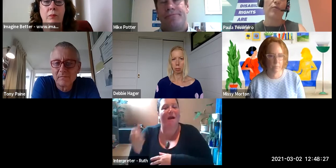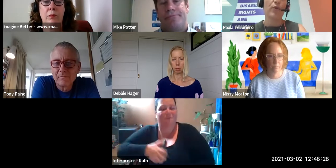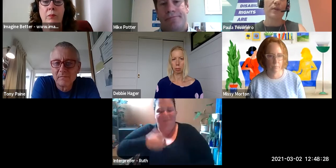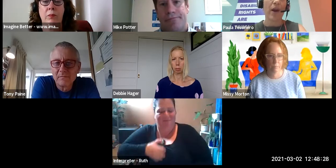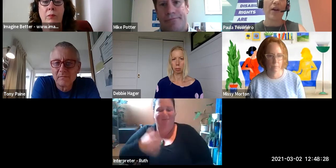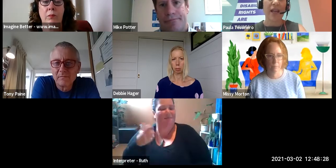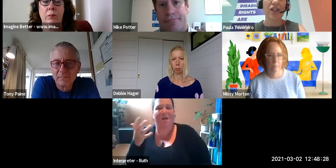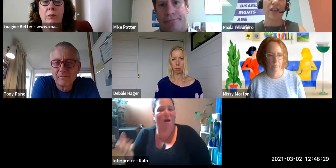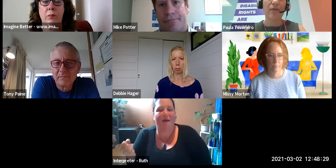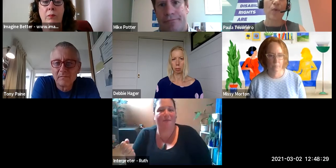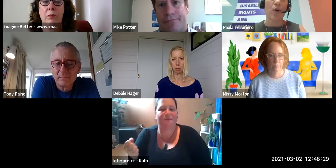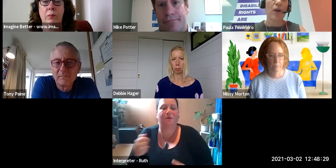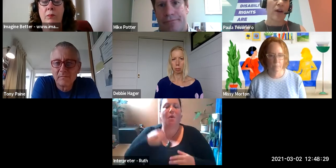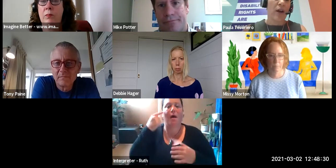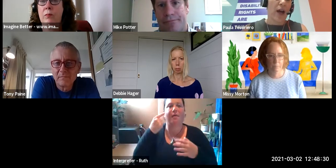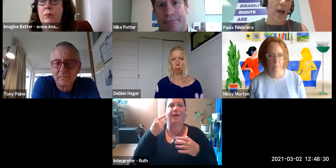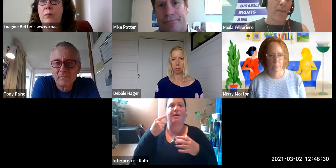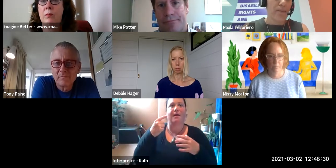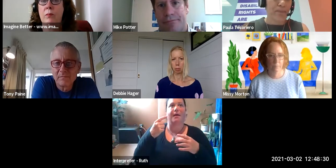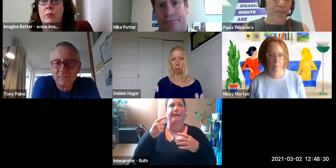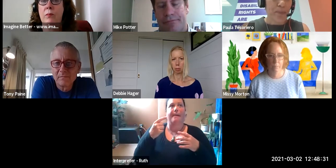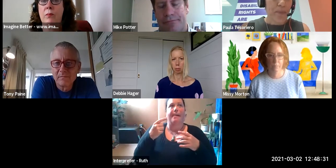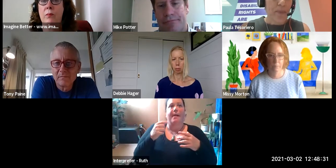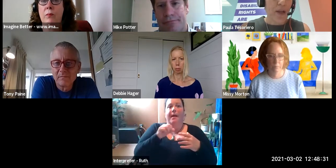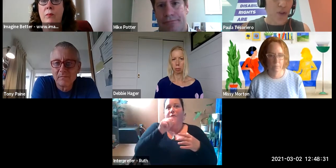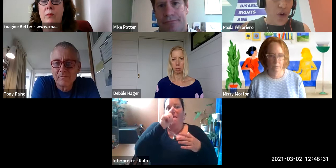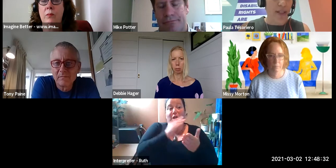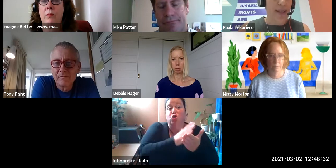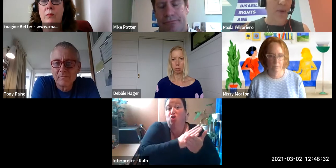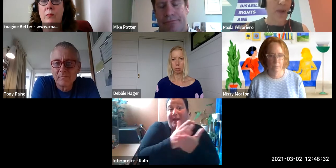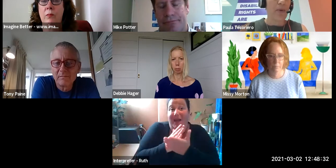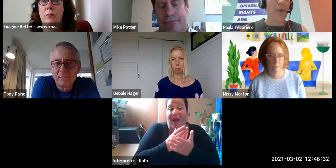remove some barriers actually for non-disabled people.